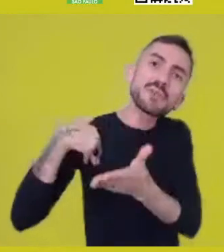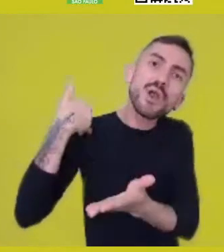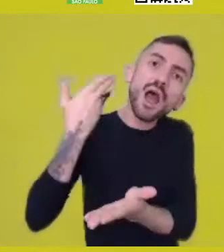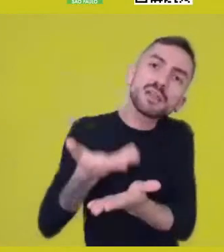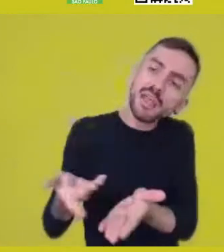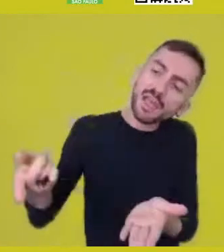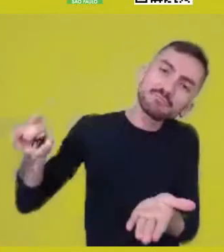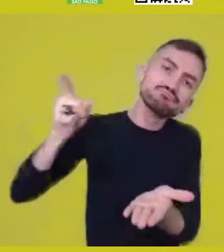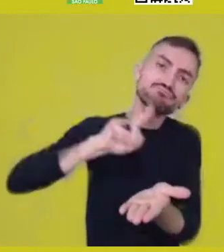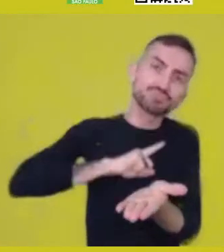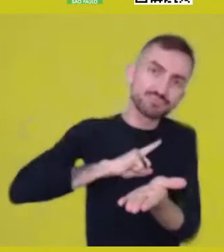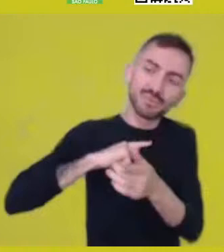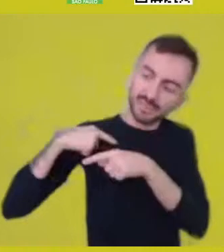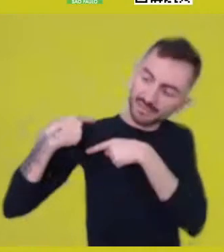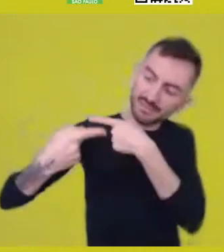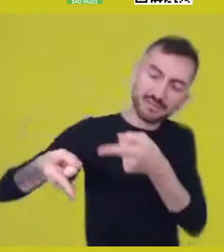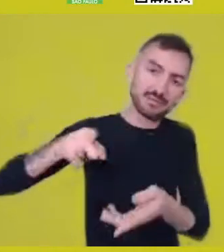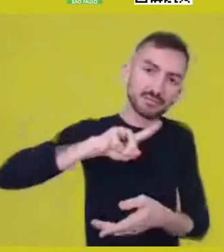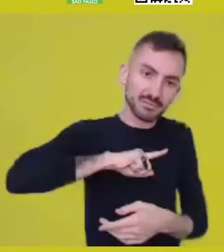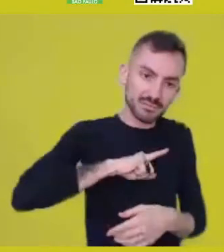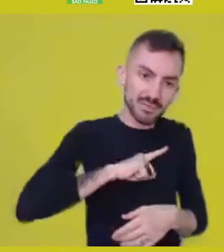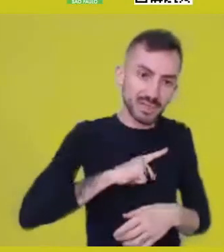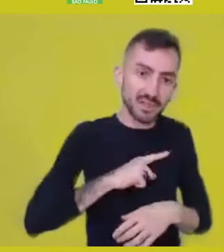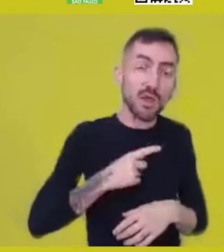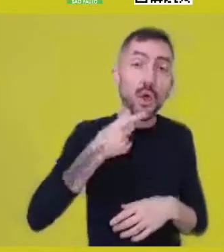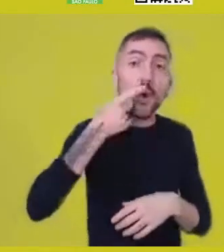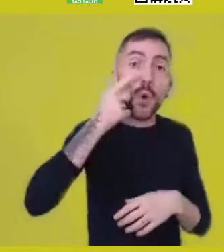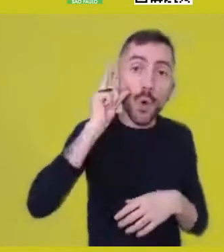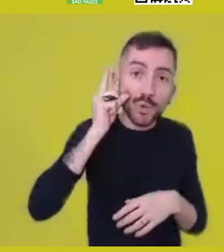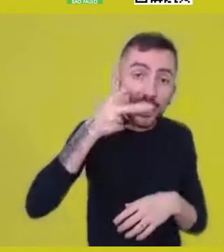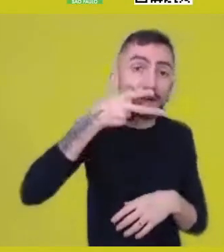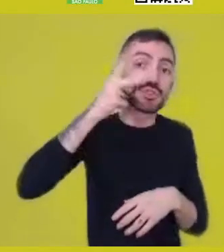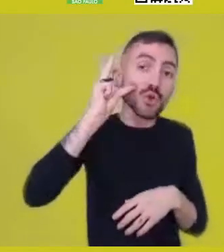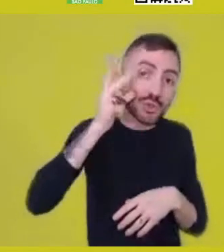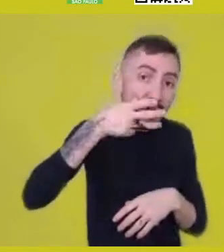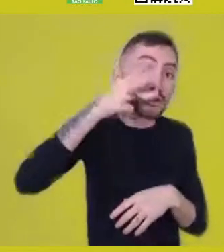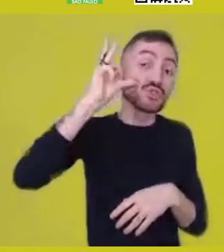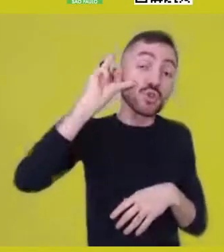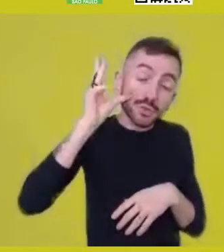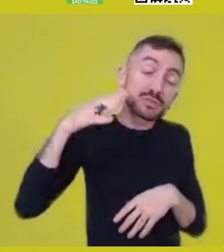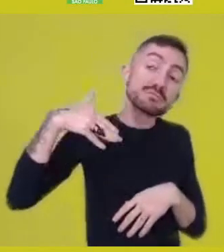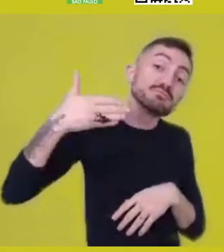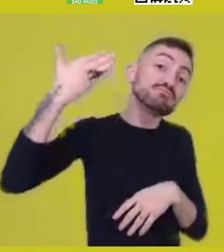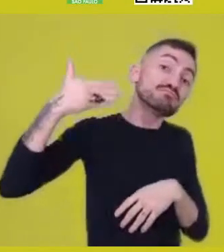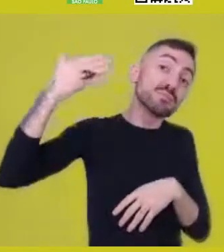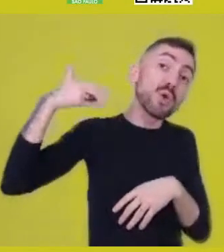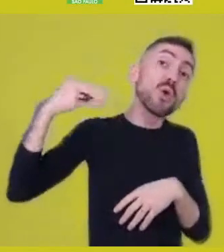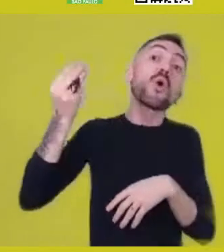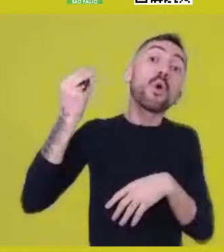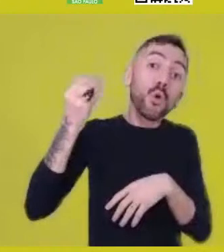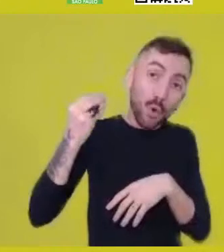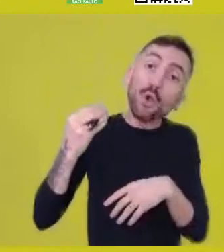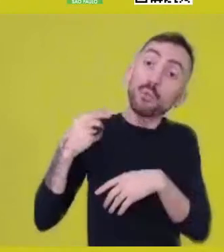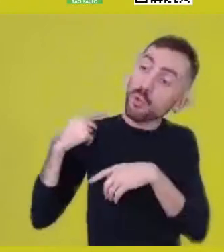therefore, what I was yesterday, the day before yesterday, how these elements end up affecting the current reality.